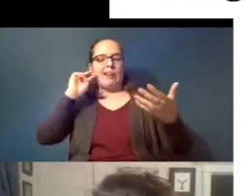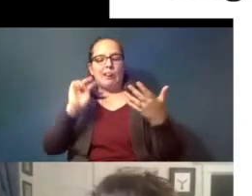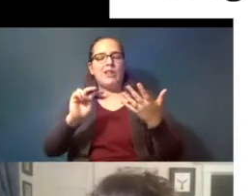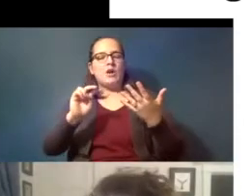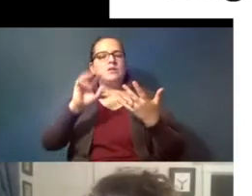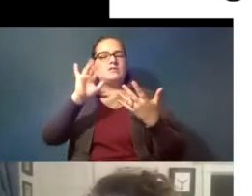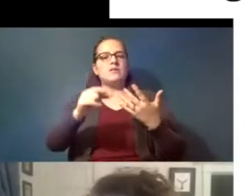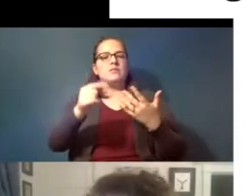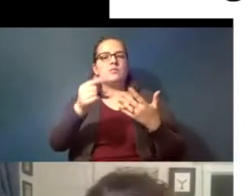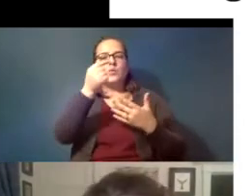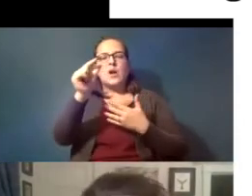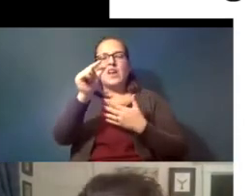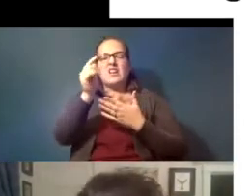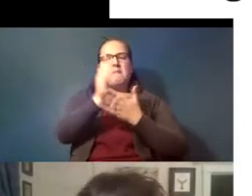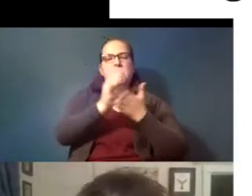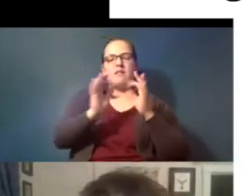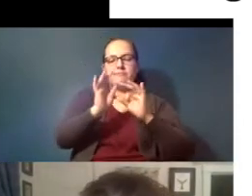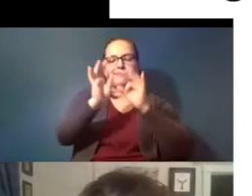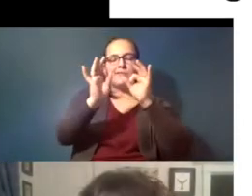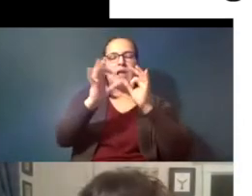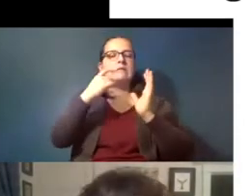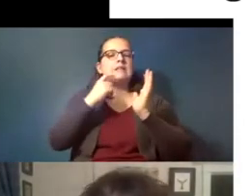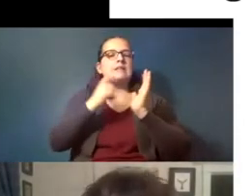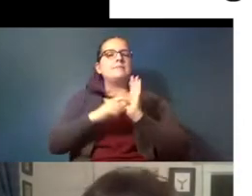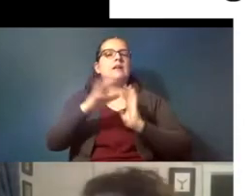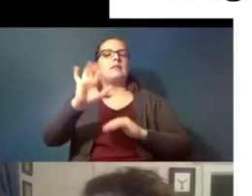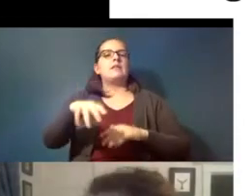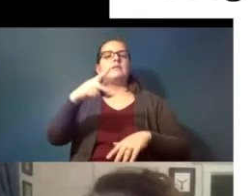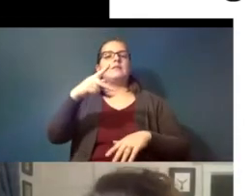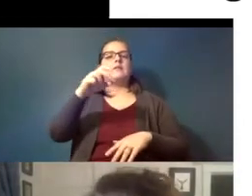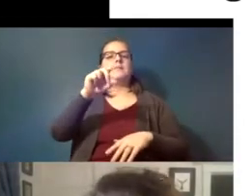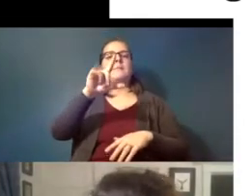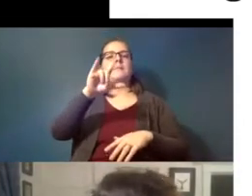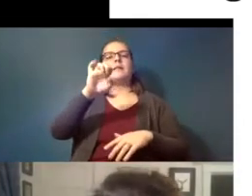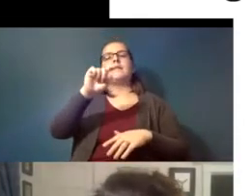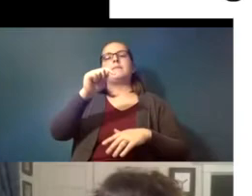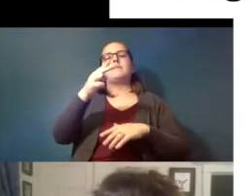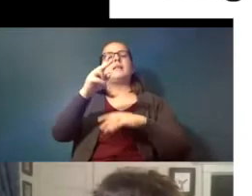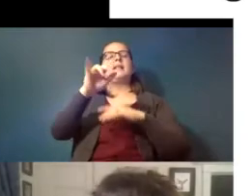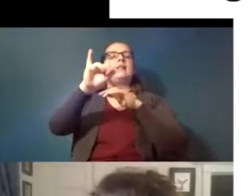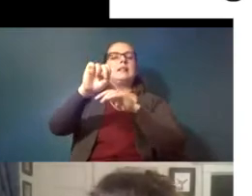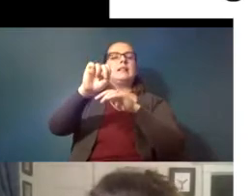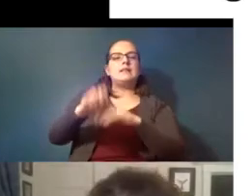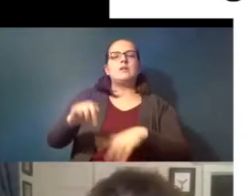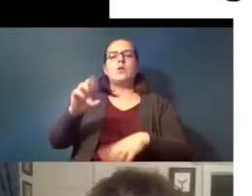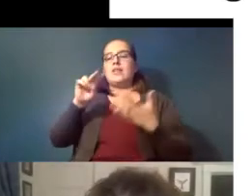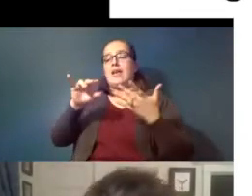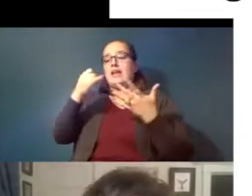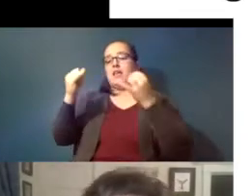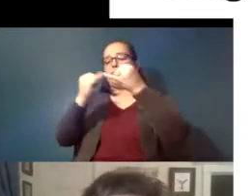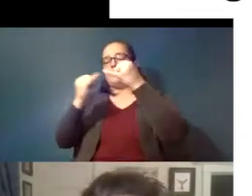green particle and tell that it is polyethylene or to look at this yellow strand and know that it's